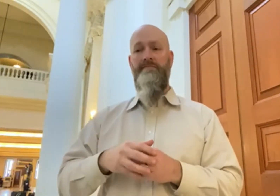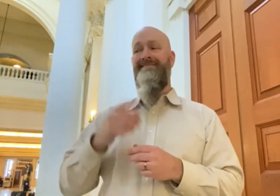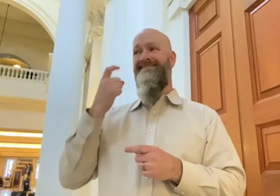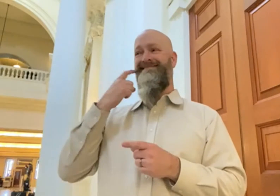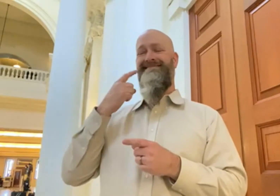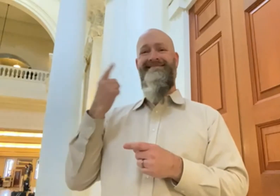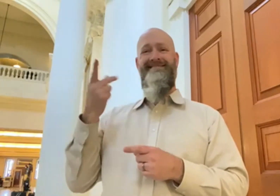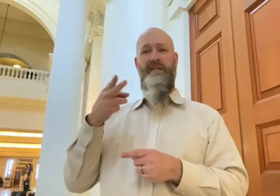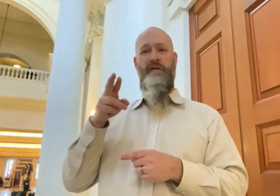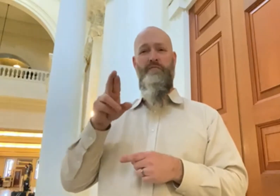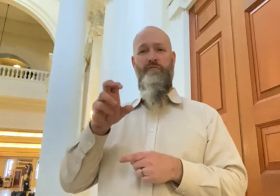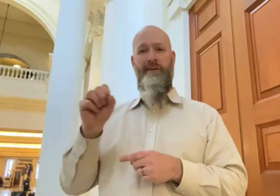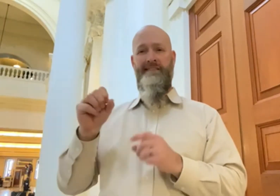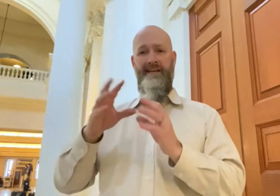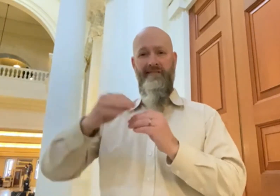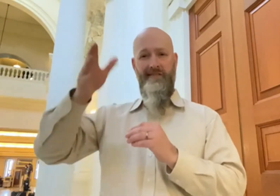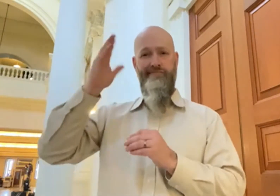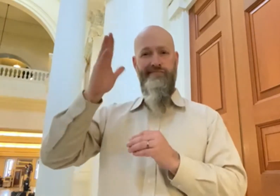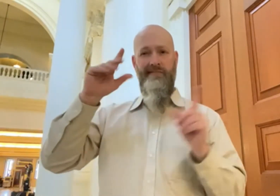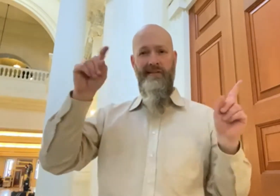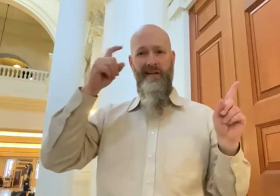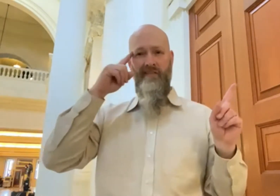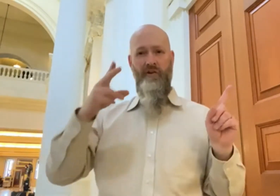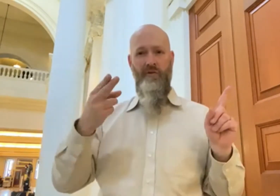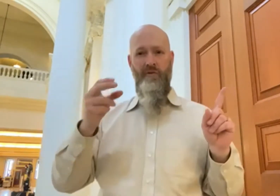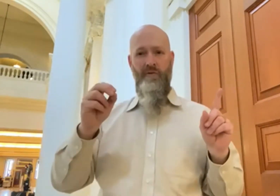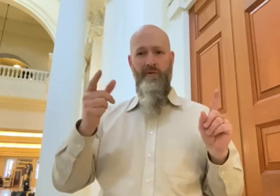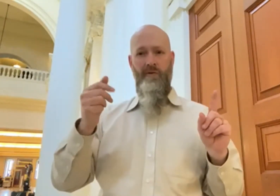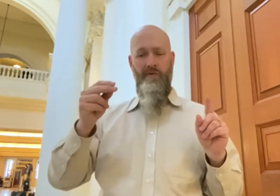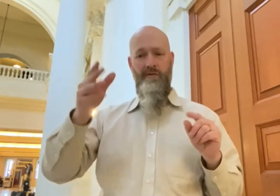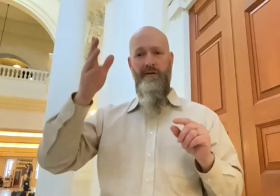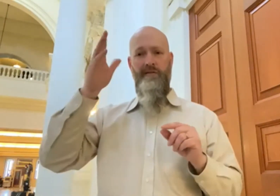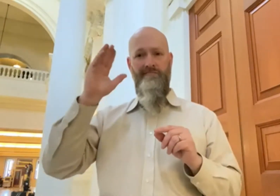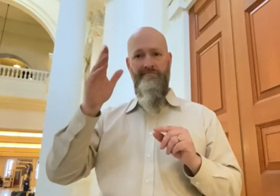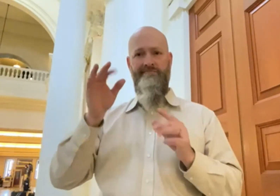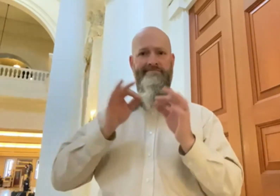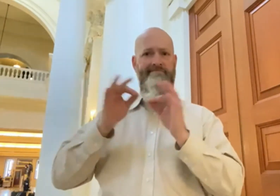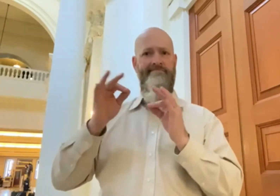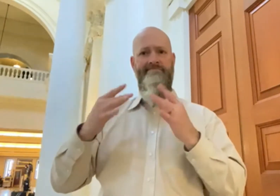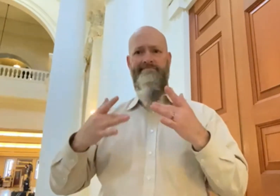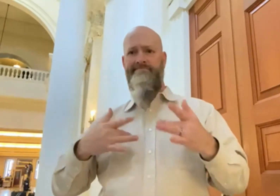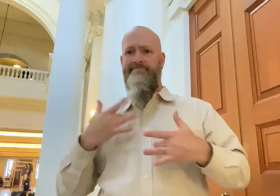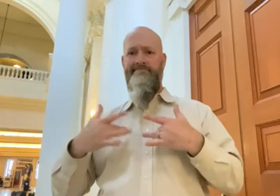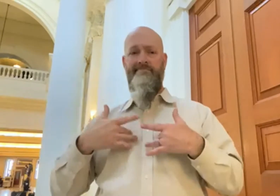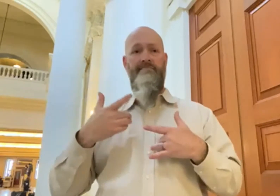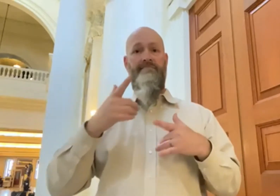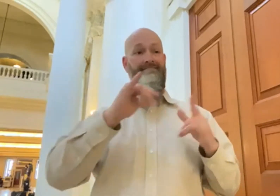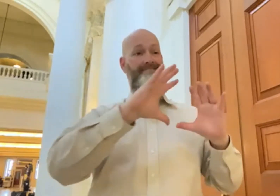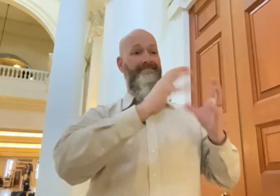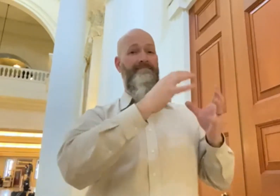Governor Hogan shared his excitement about the recent statistics reflecting